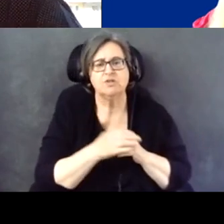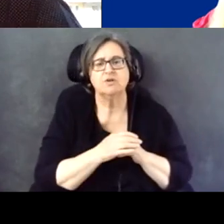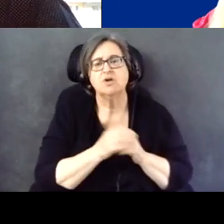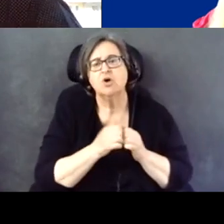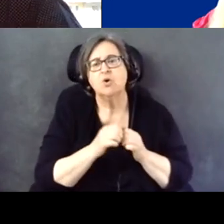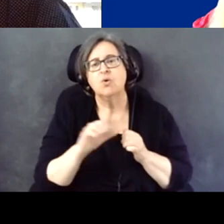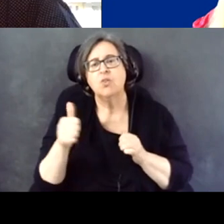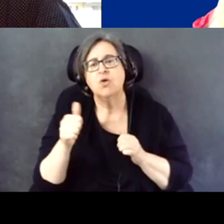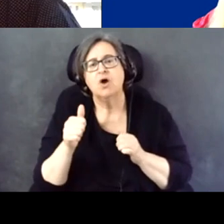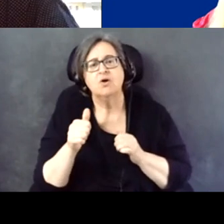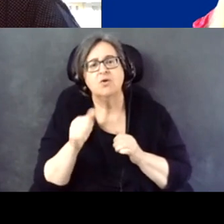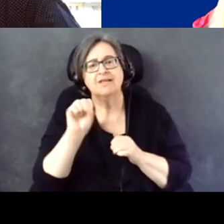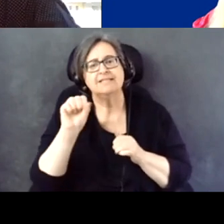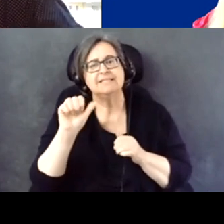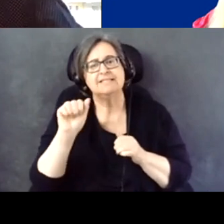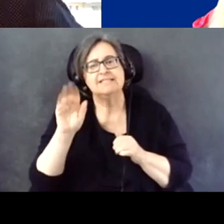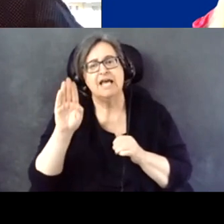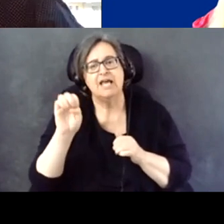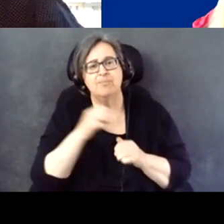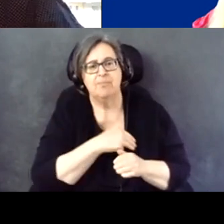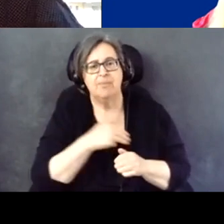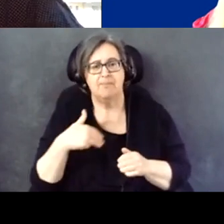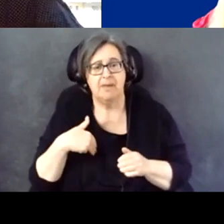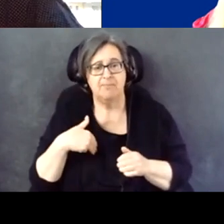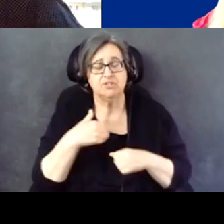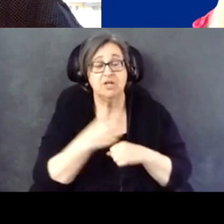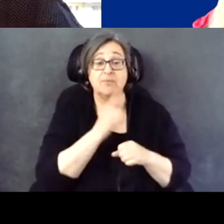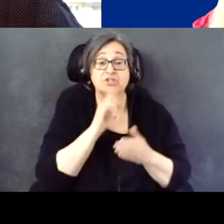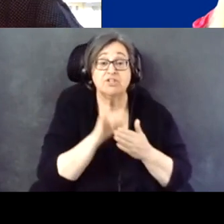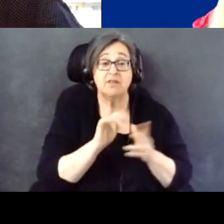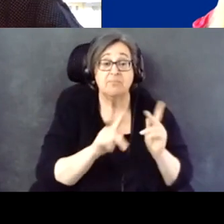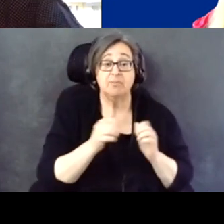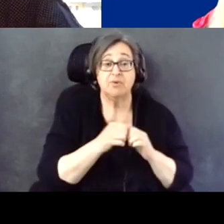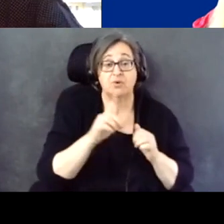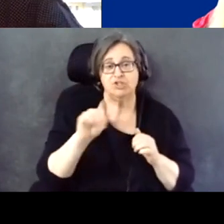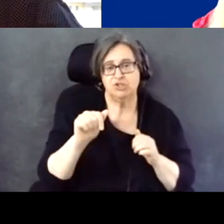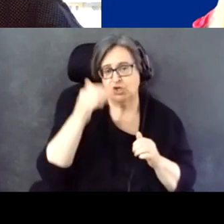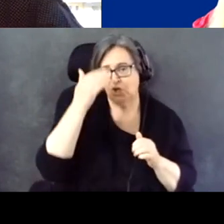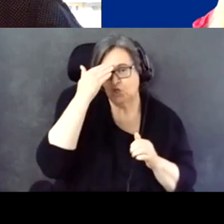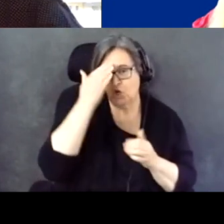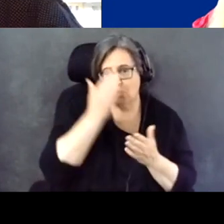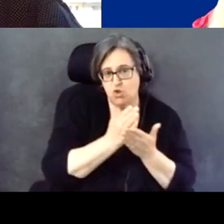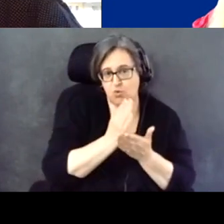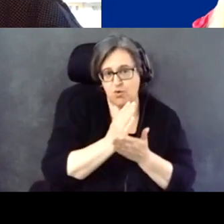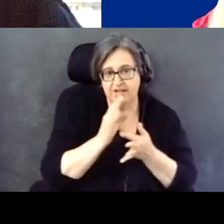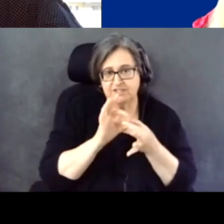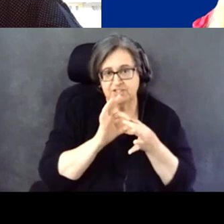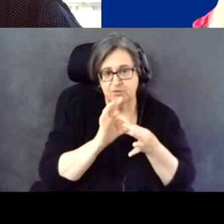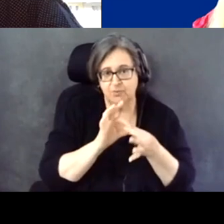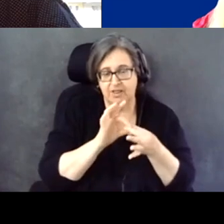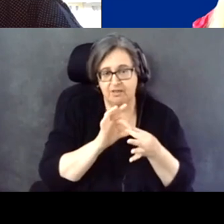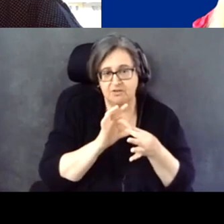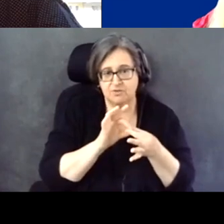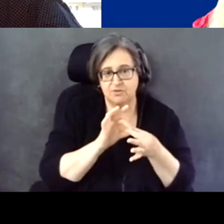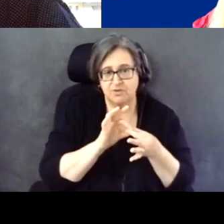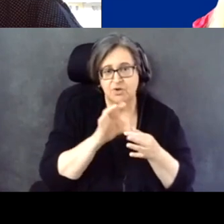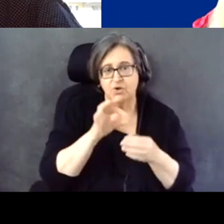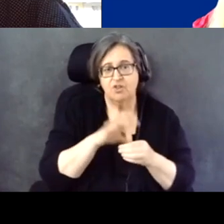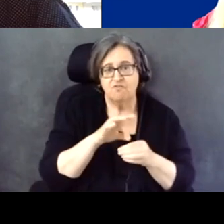state members to make sure people with disabilities know what their rights are when it comes to voting at the polls.